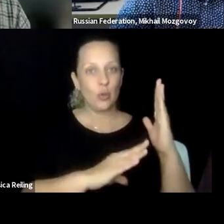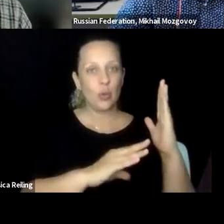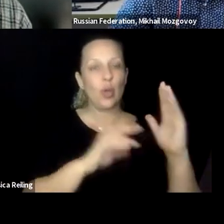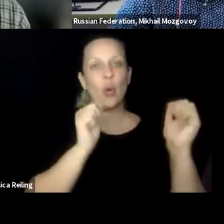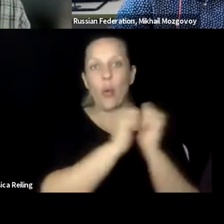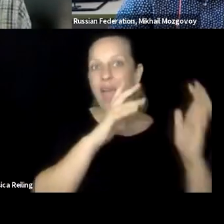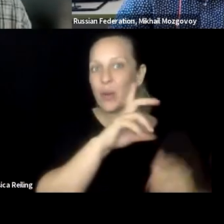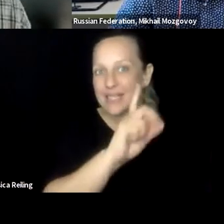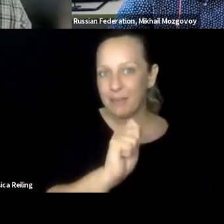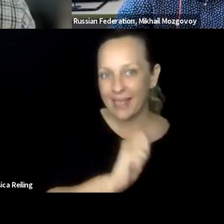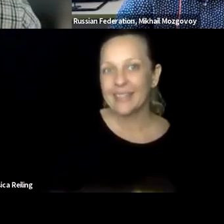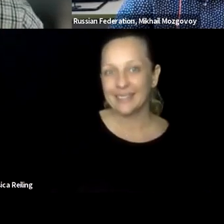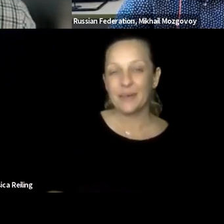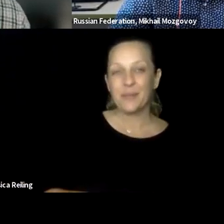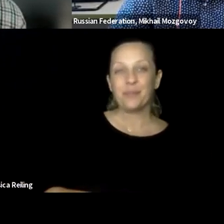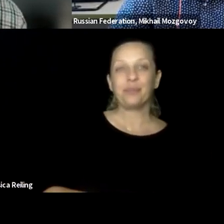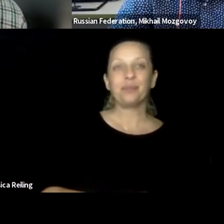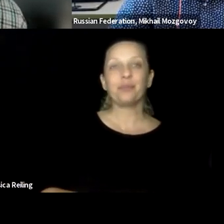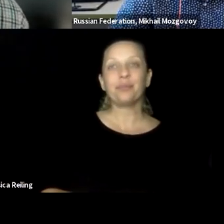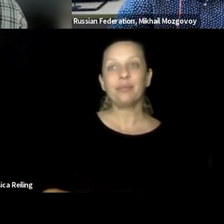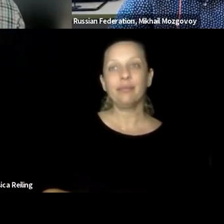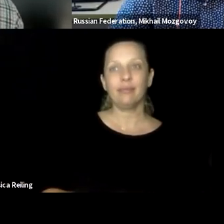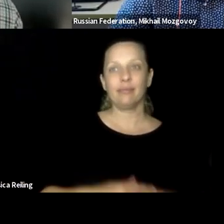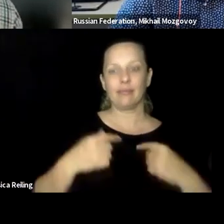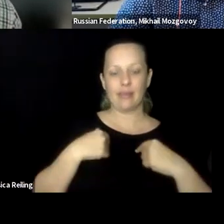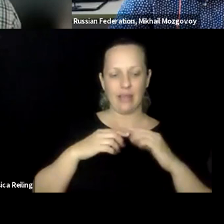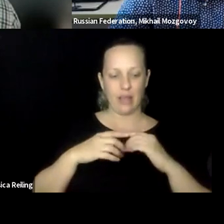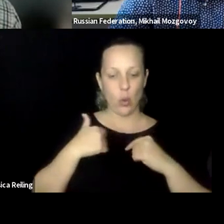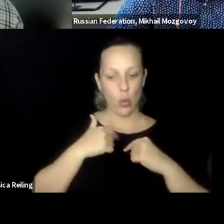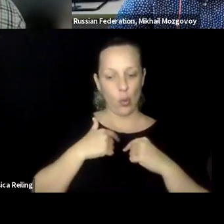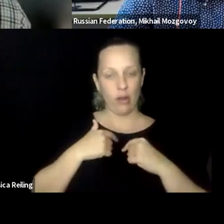systems that not only supports students with disabilities, but also